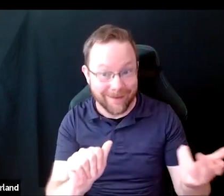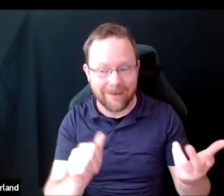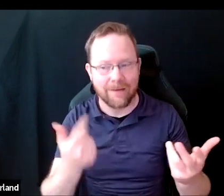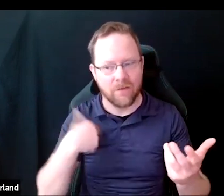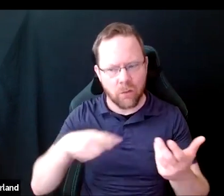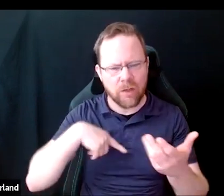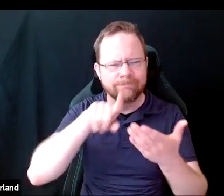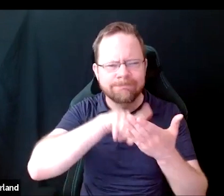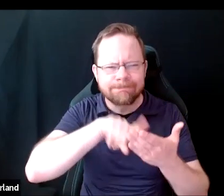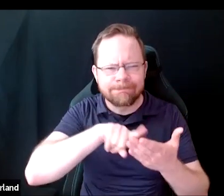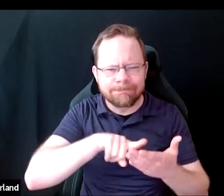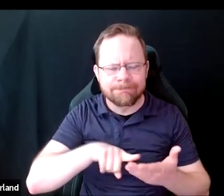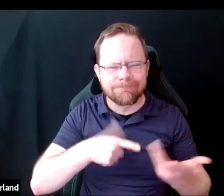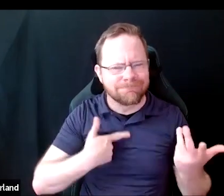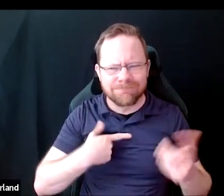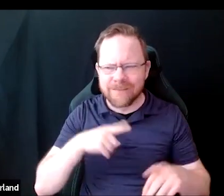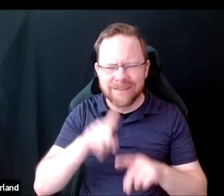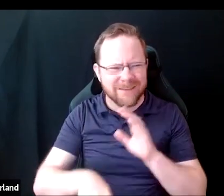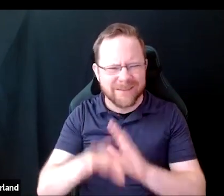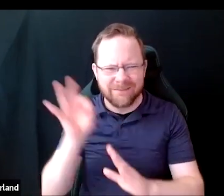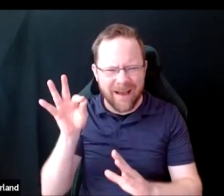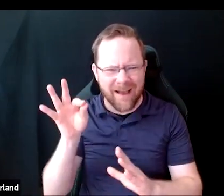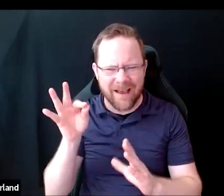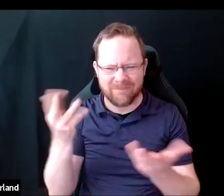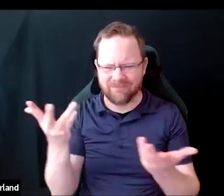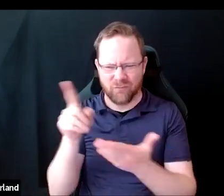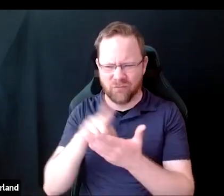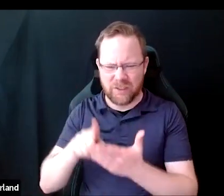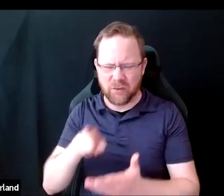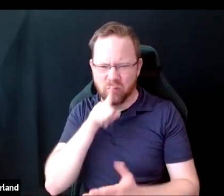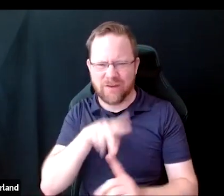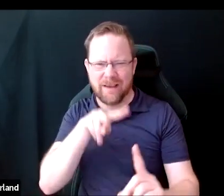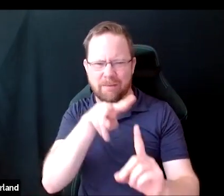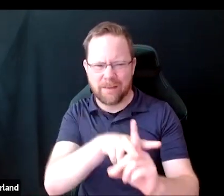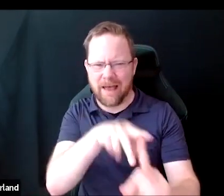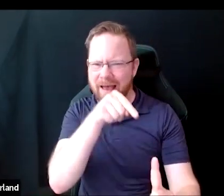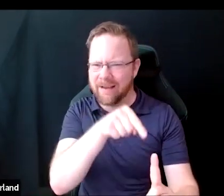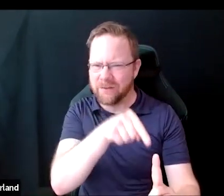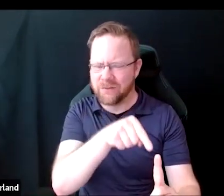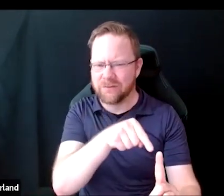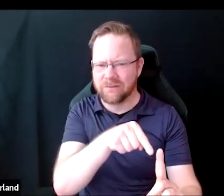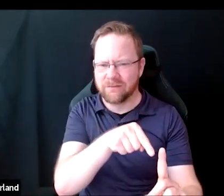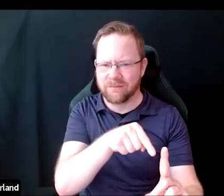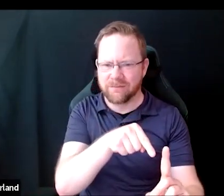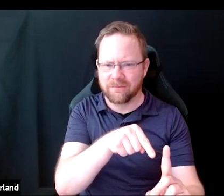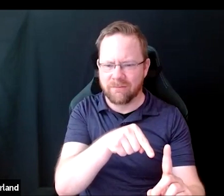we really could not find much data relative to that for other demographic groups.